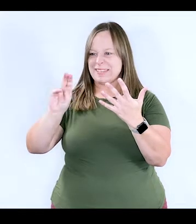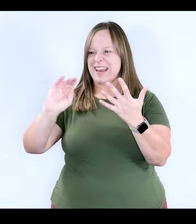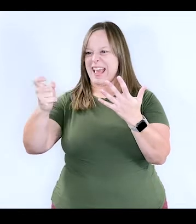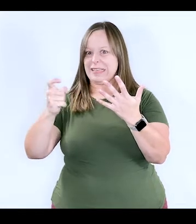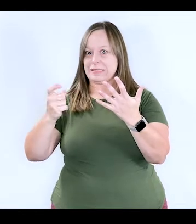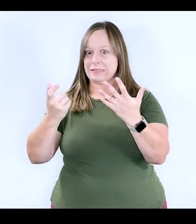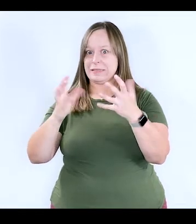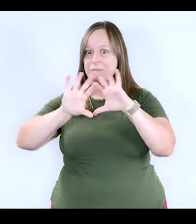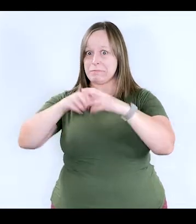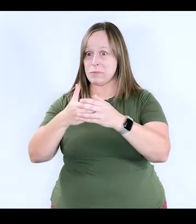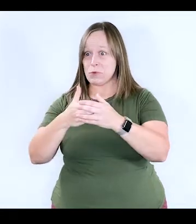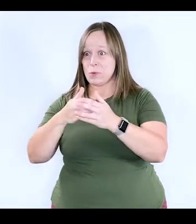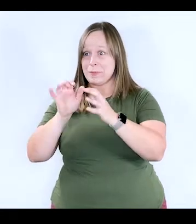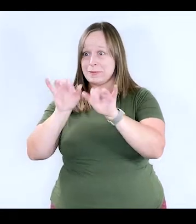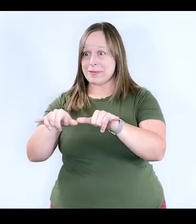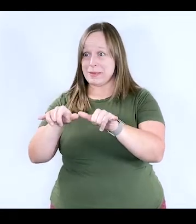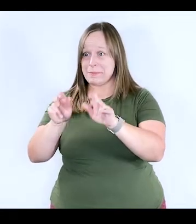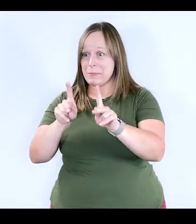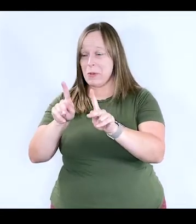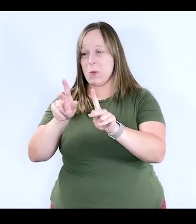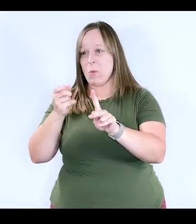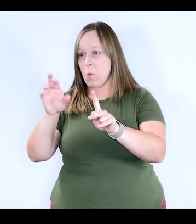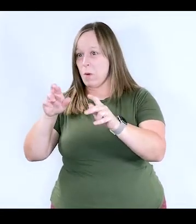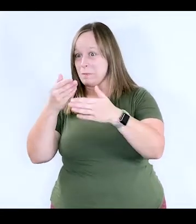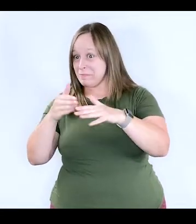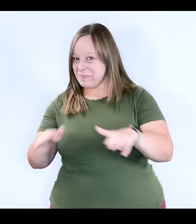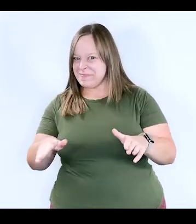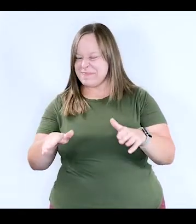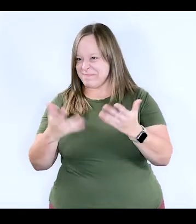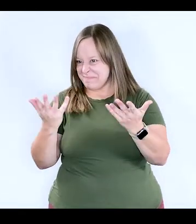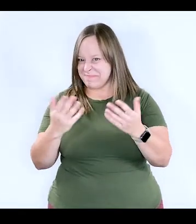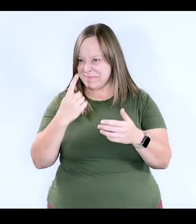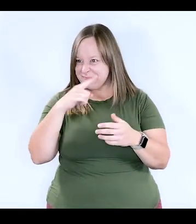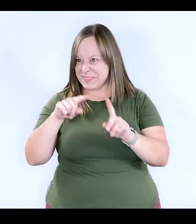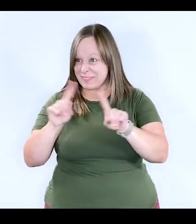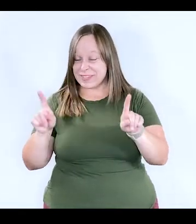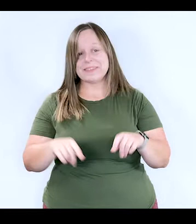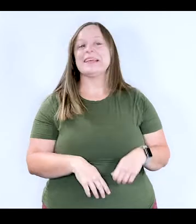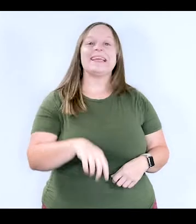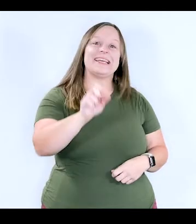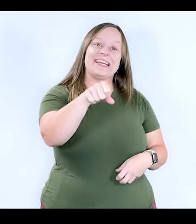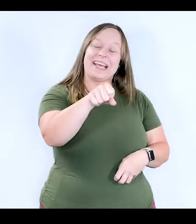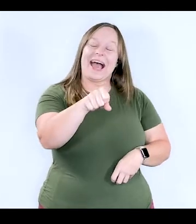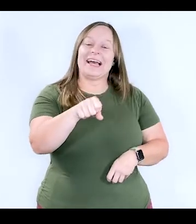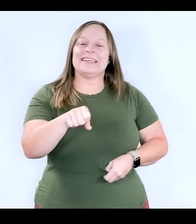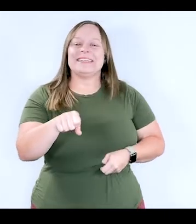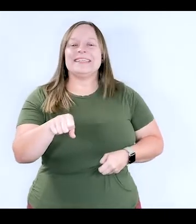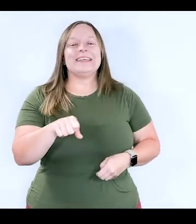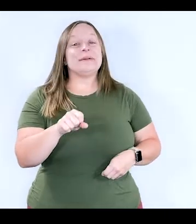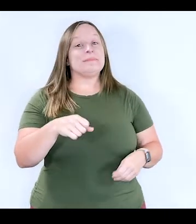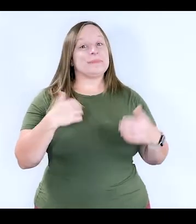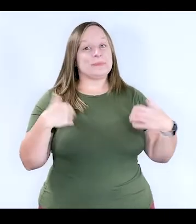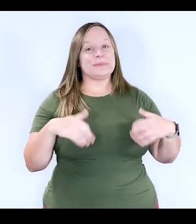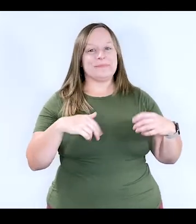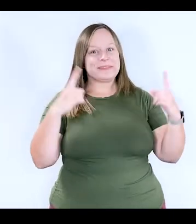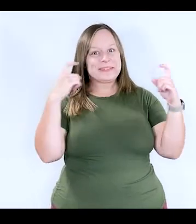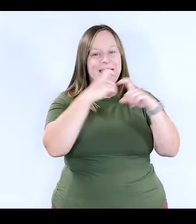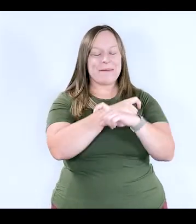is all the same group of people, but let's break it down and let our audience know the difference. Yeah. This is extremely complicated.